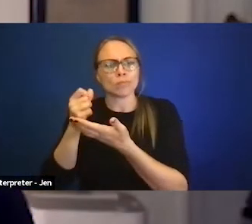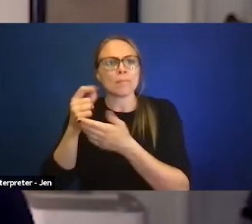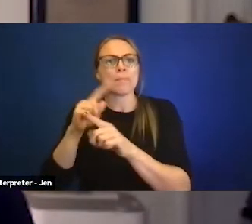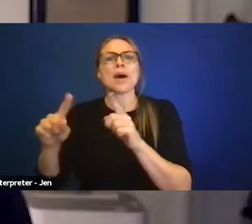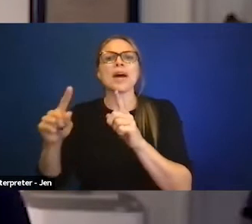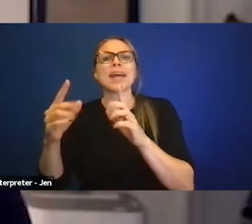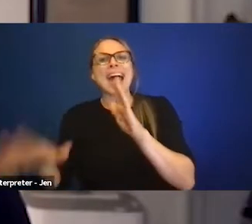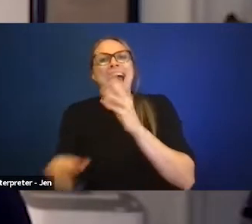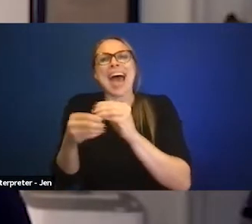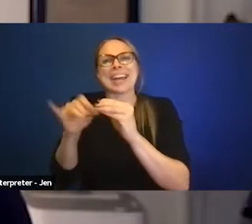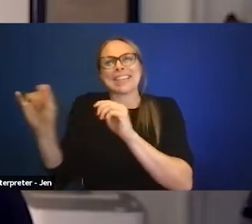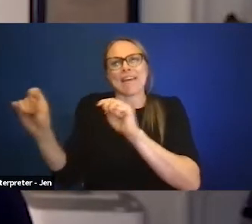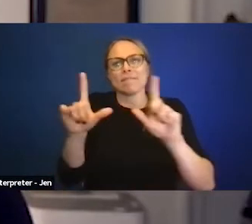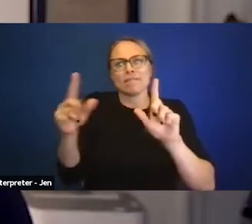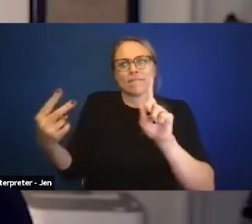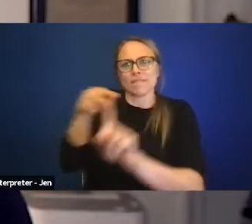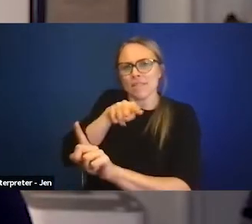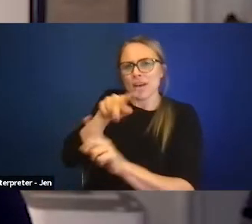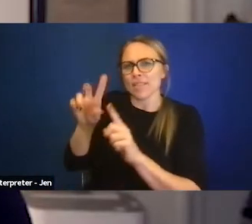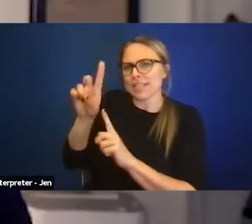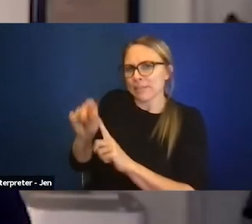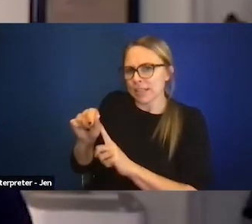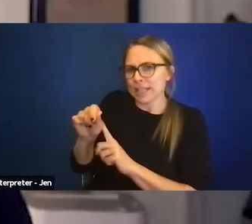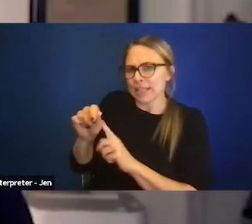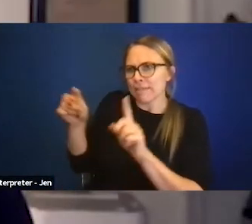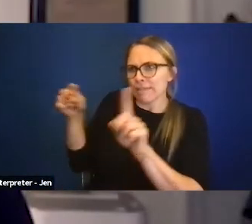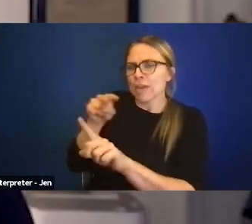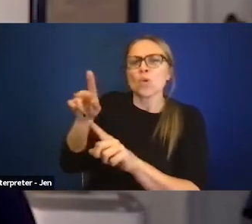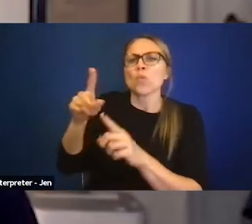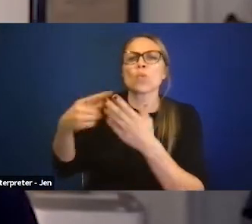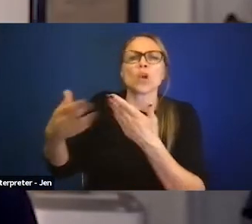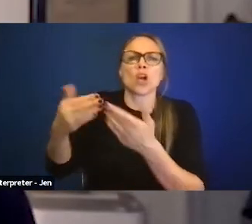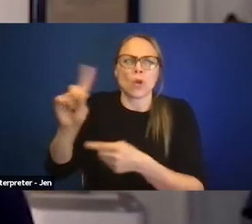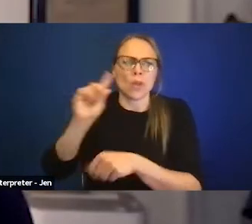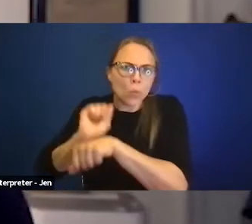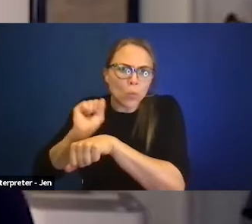on whatever the company is that they're working, whether a government agency, whatever,